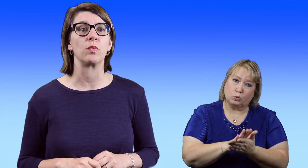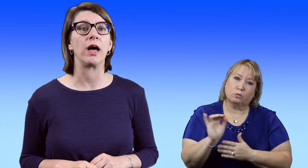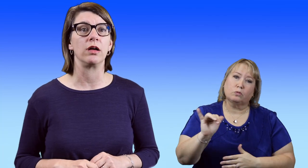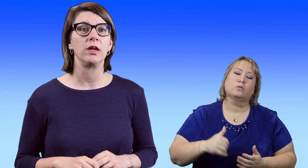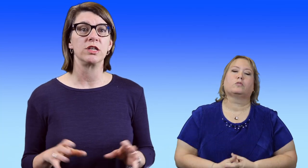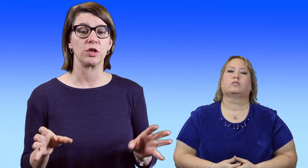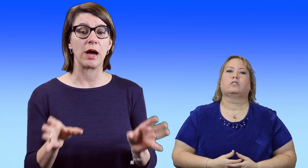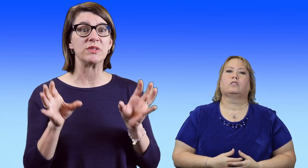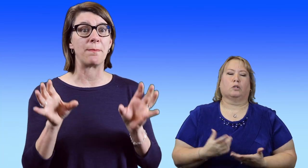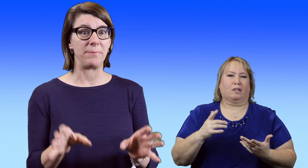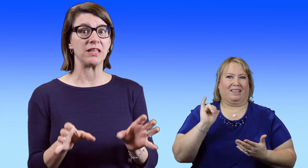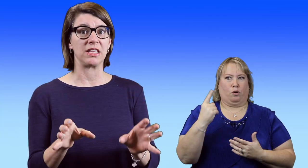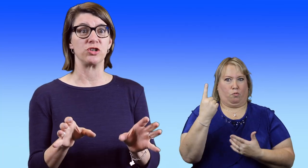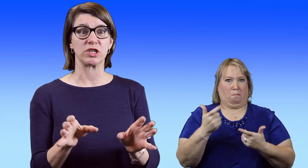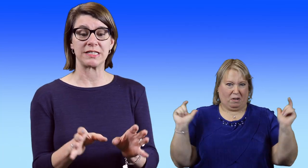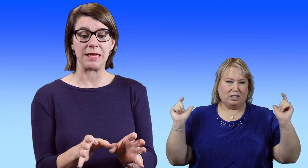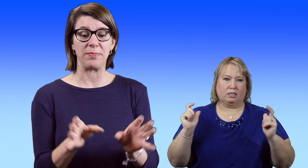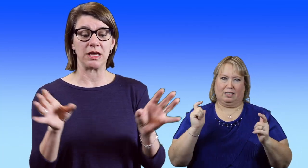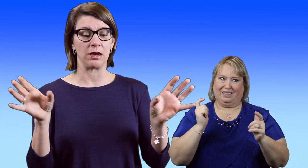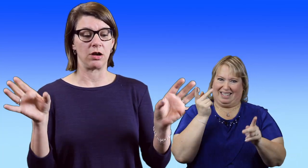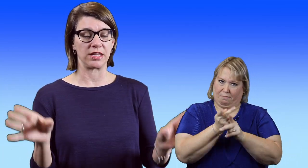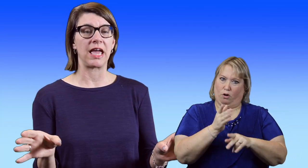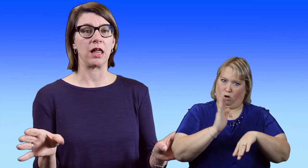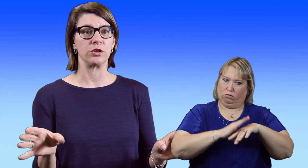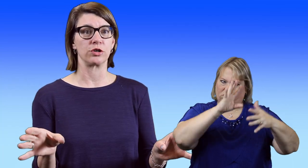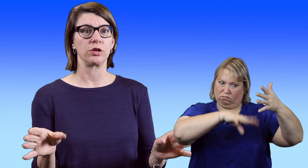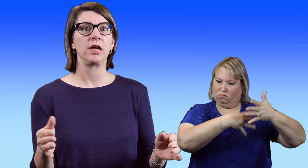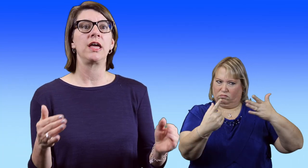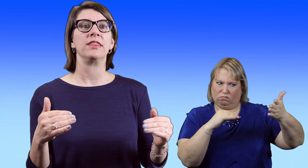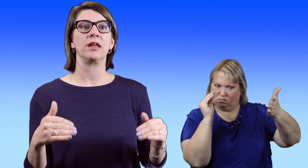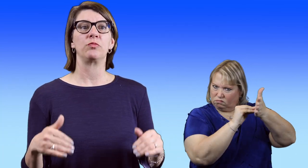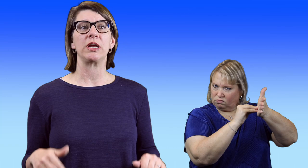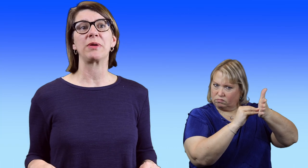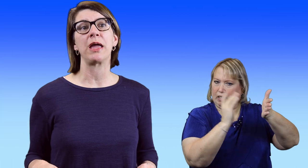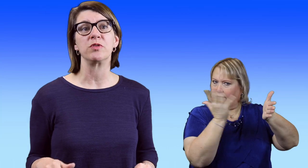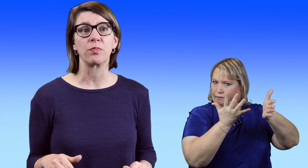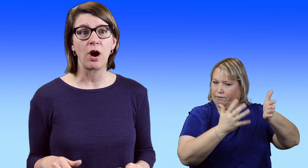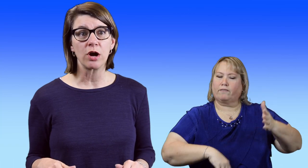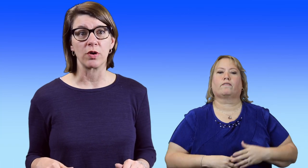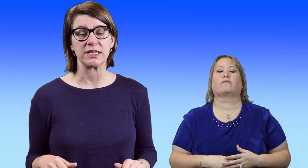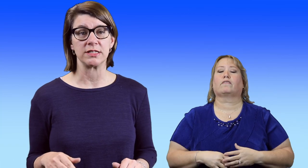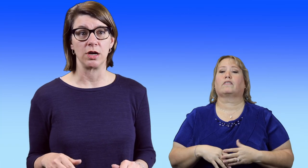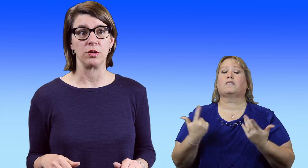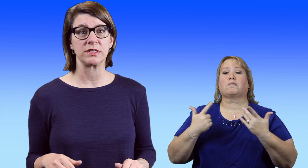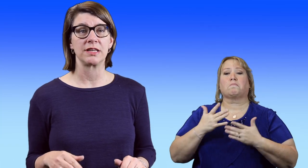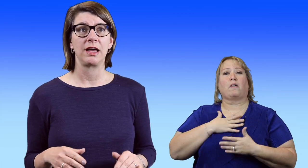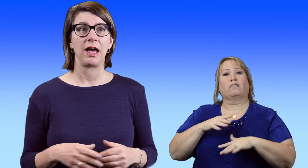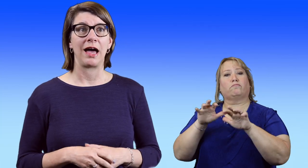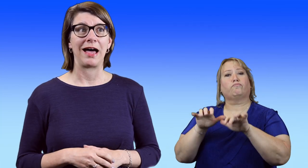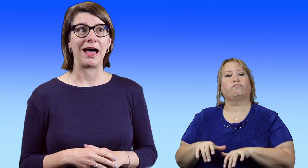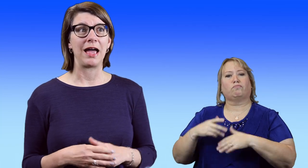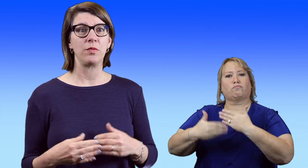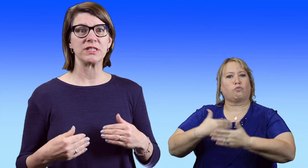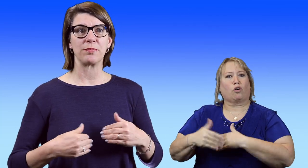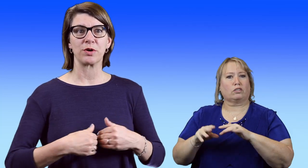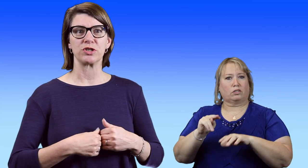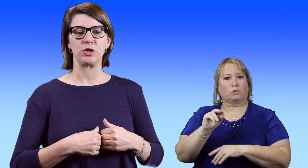So that was a big thing just keeping it on the calendar. Then when it came to progress notes, I was the person